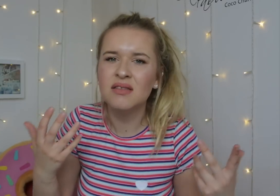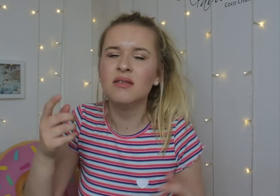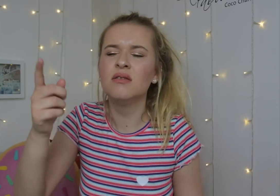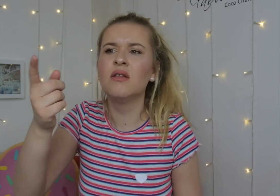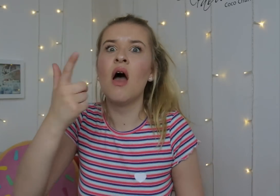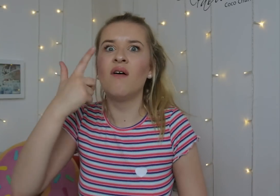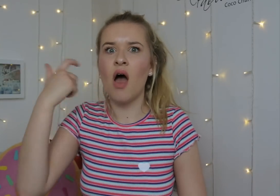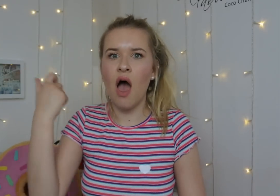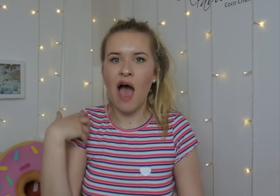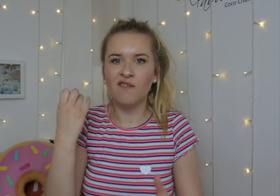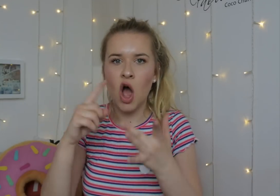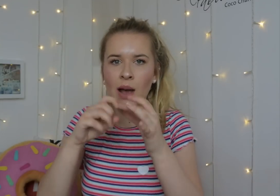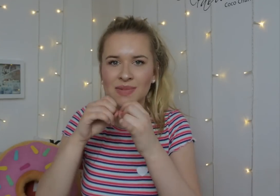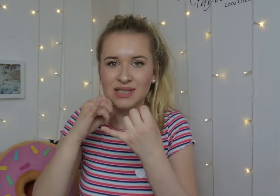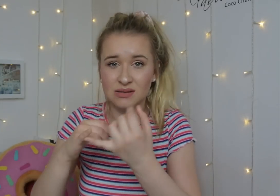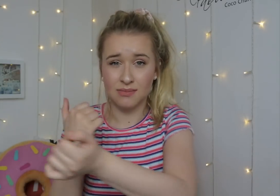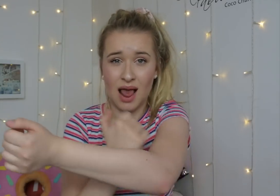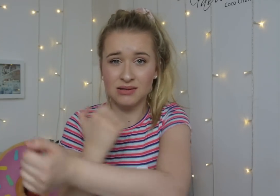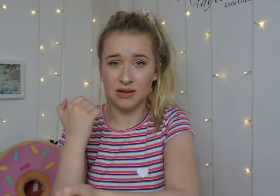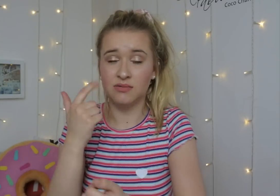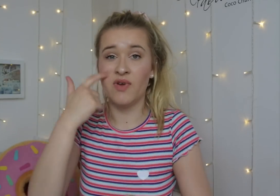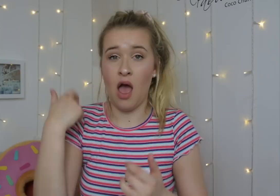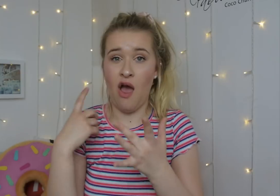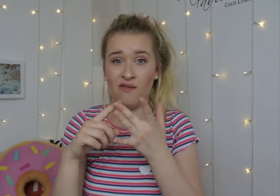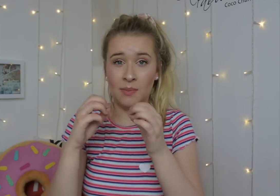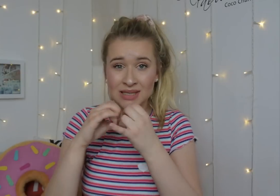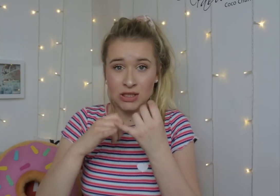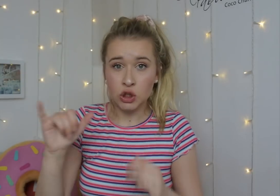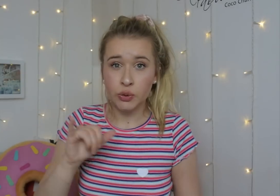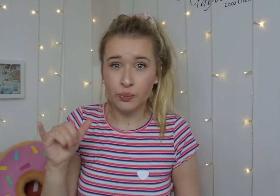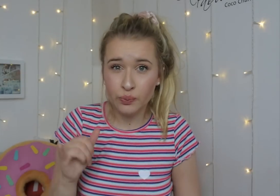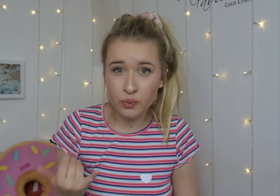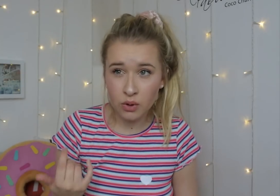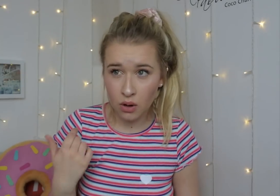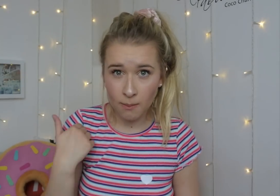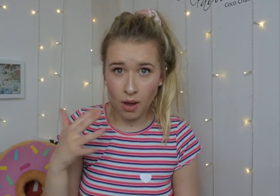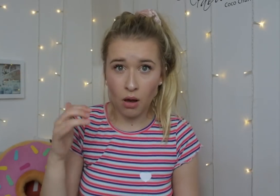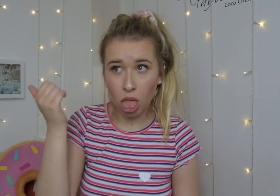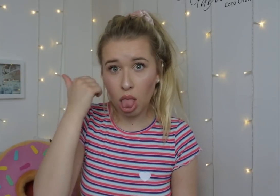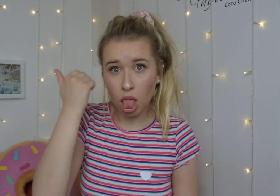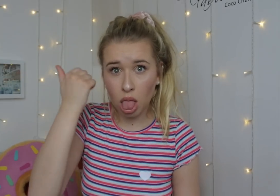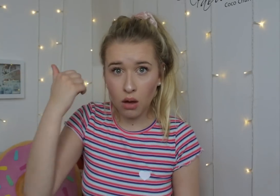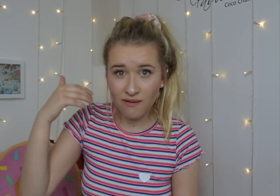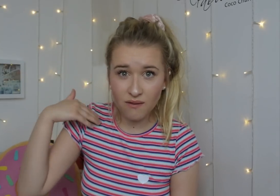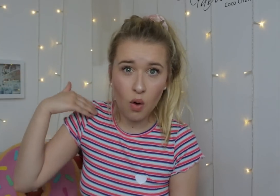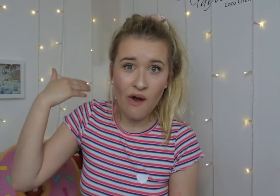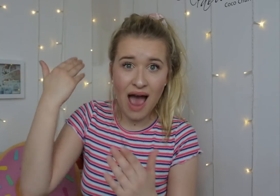and then, they found out that I have IBS through my blood test which means I didn't know for years.